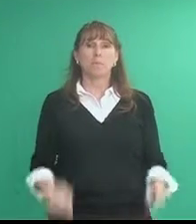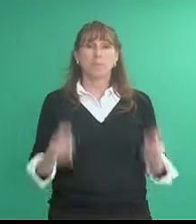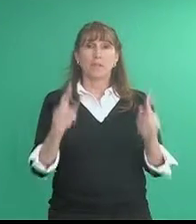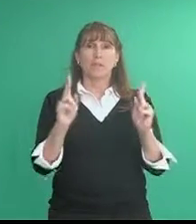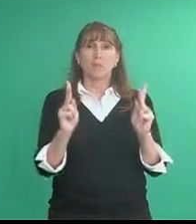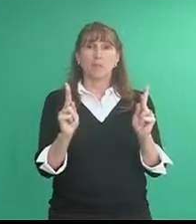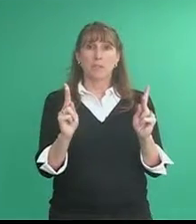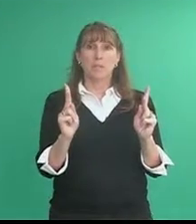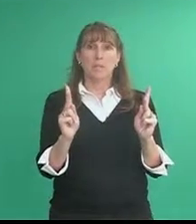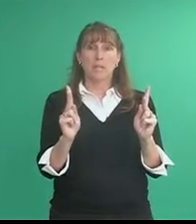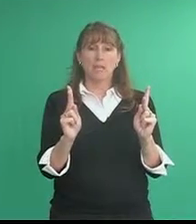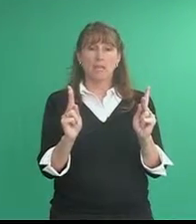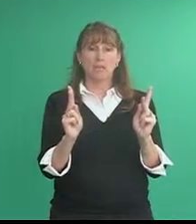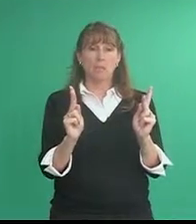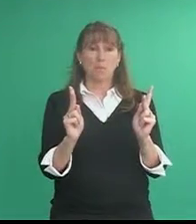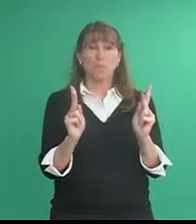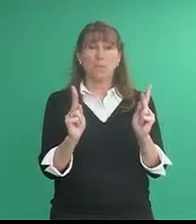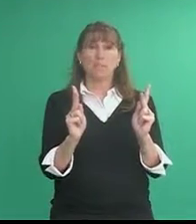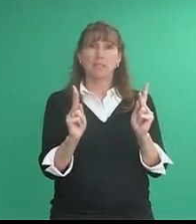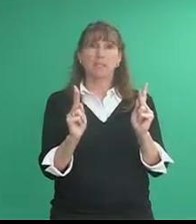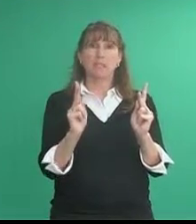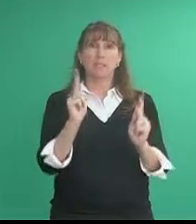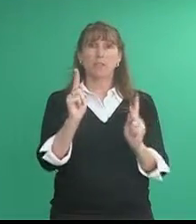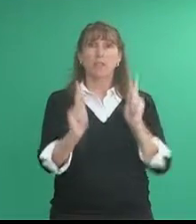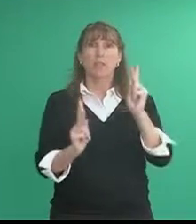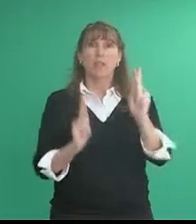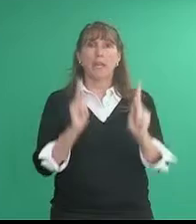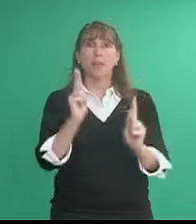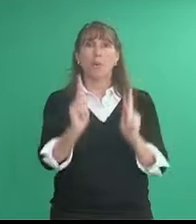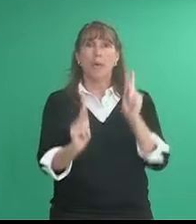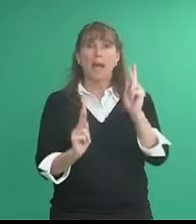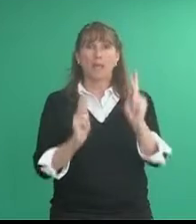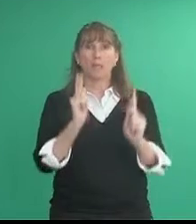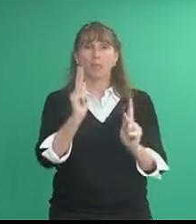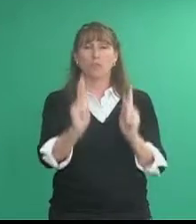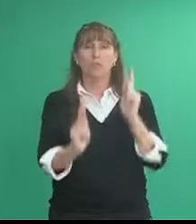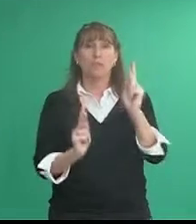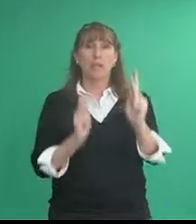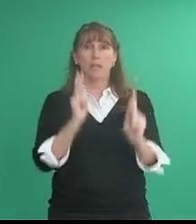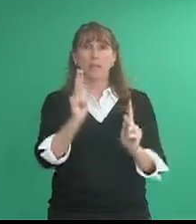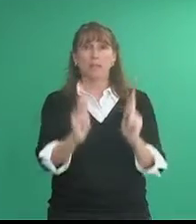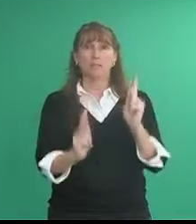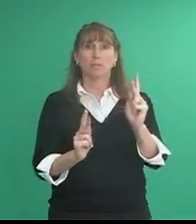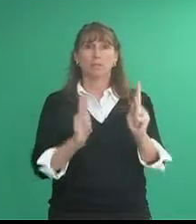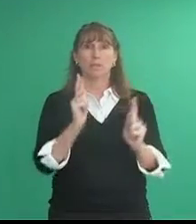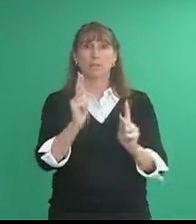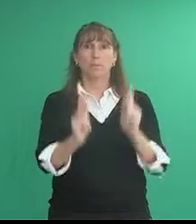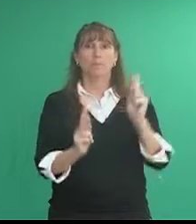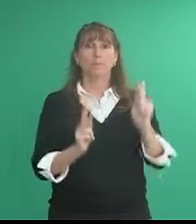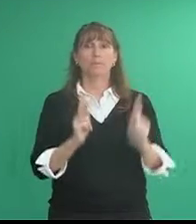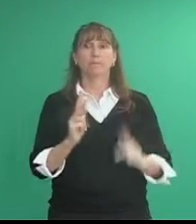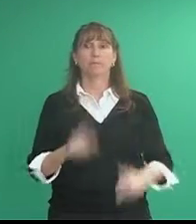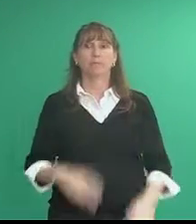with the P handshapes palm facing each other and go out, you circle out people